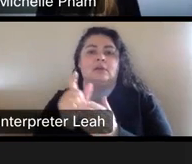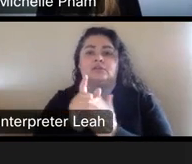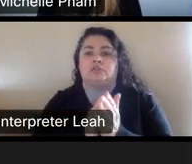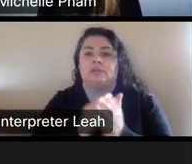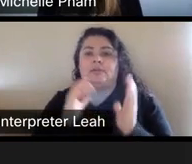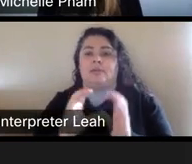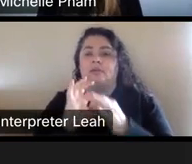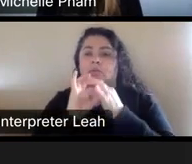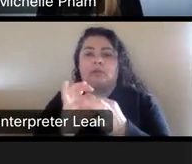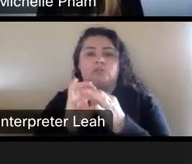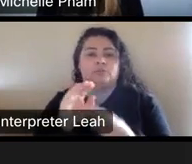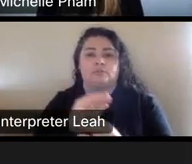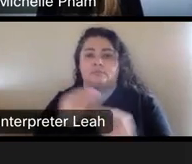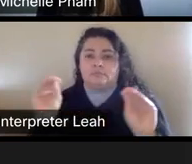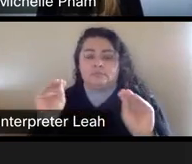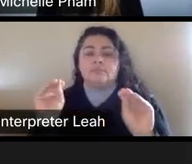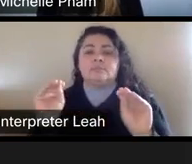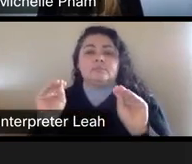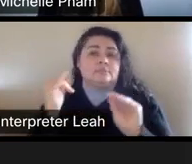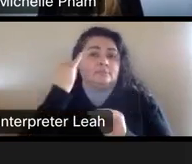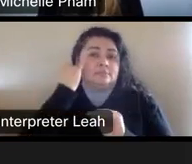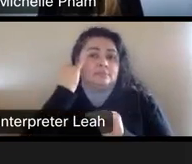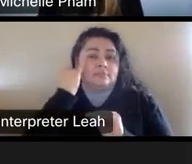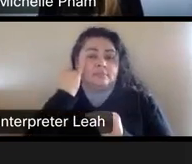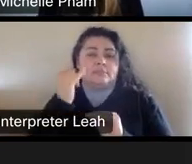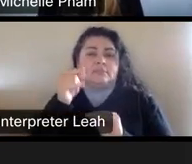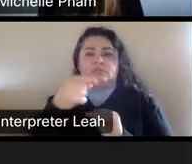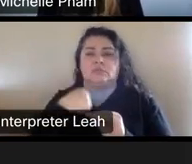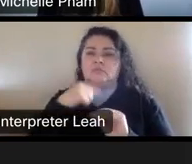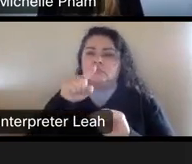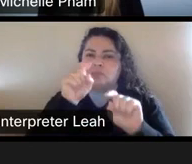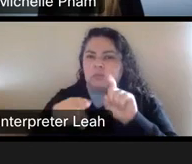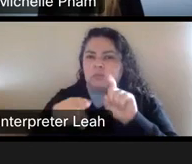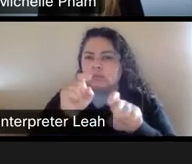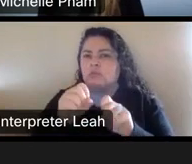Um, so if you ever have questions for legal advice, um.